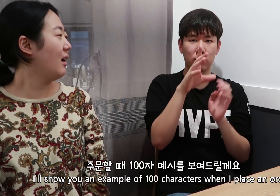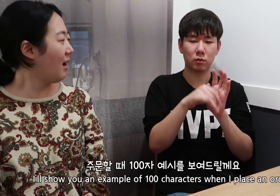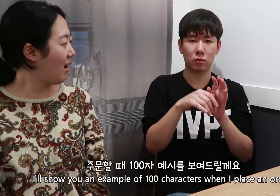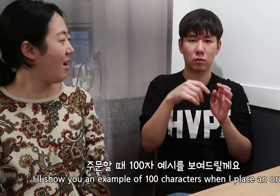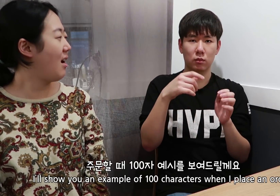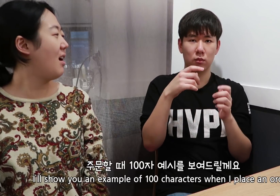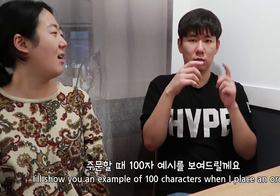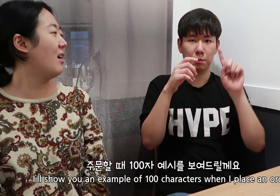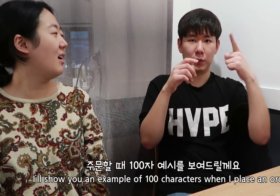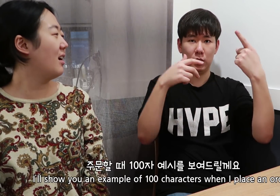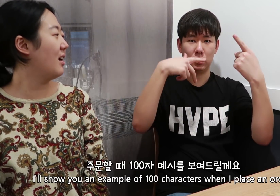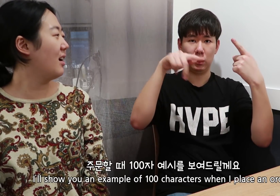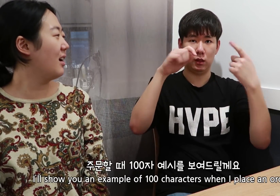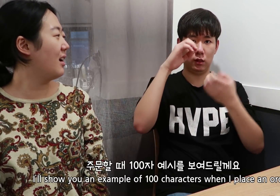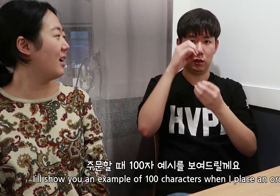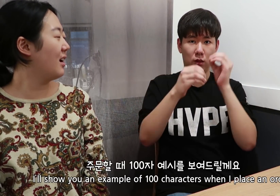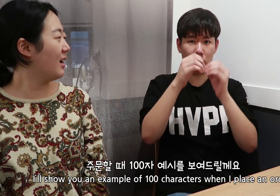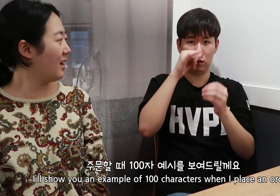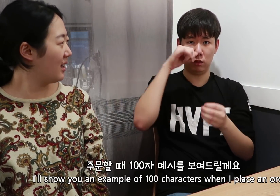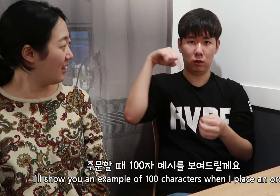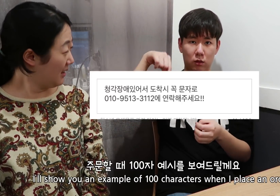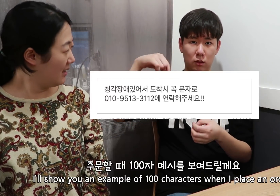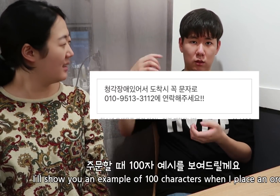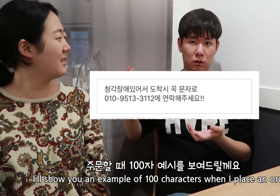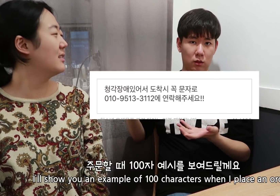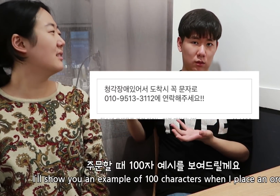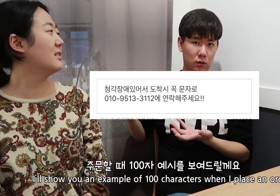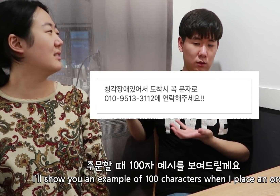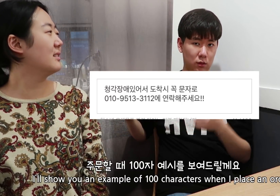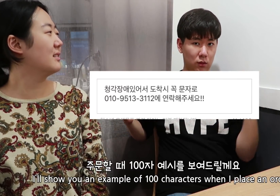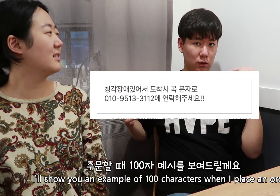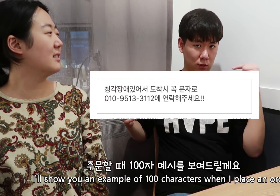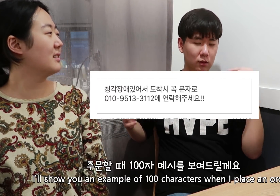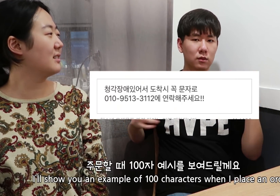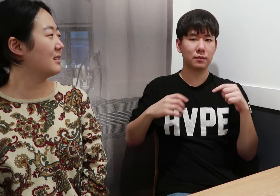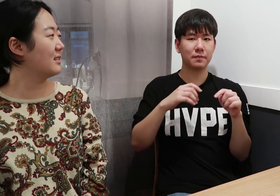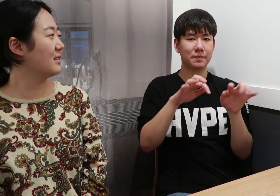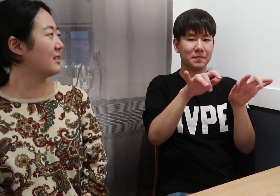I’ll show you an example of 100 characters when I place an order.